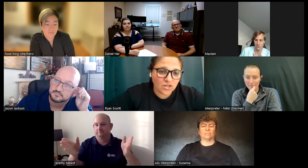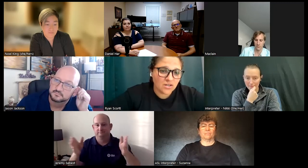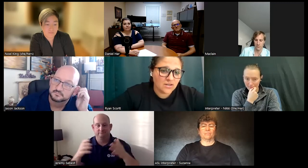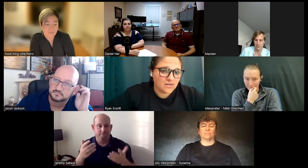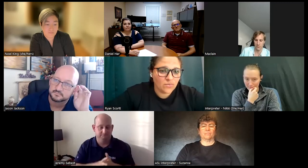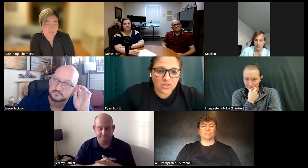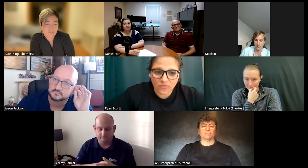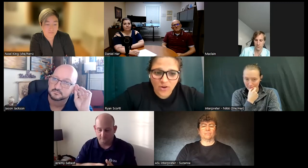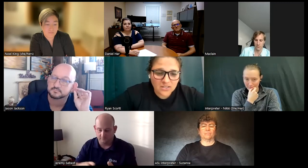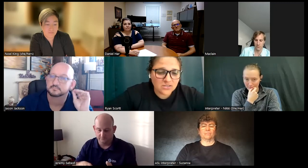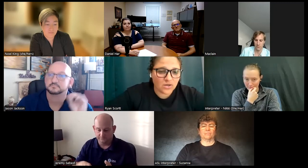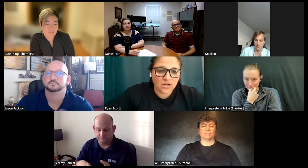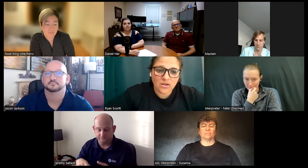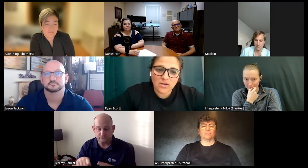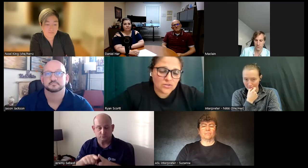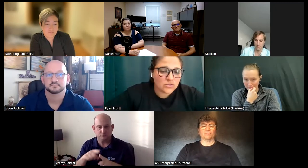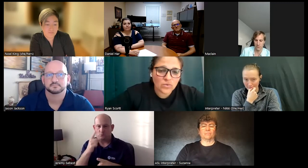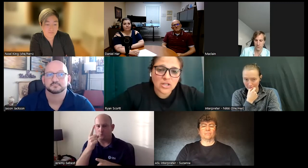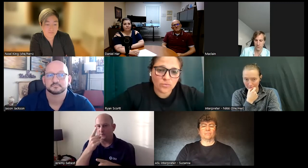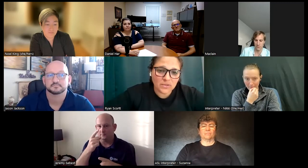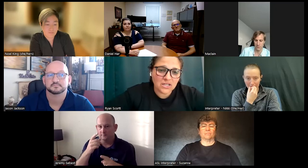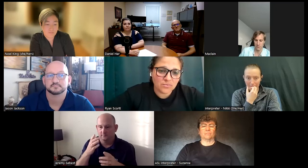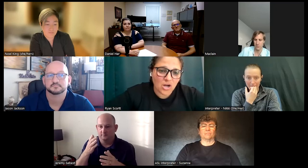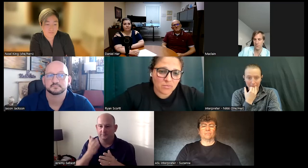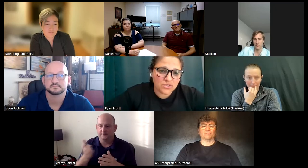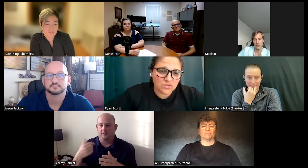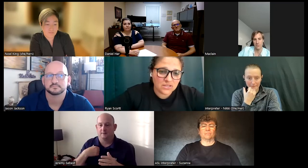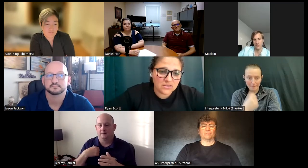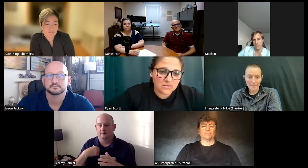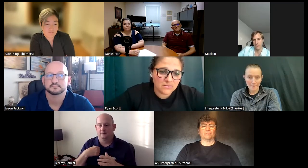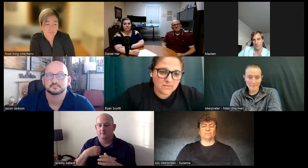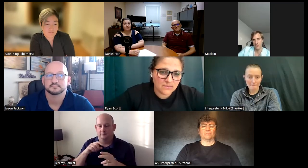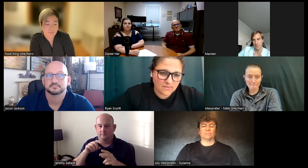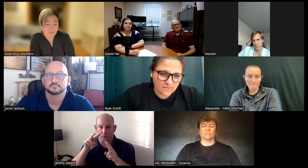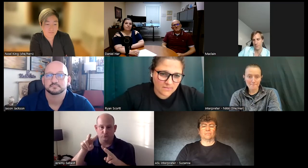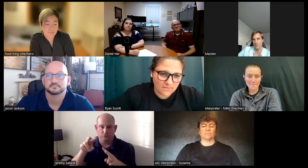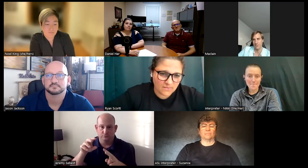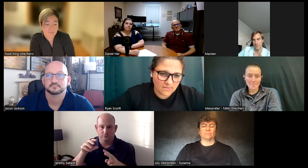with your friends or just really opening up your opportunities